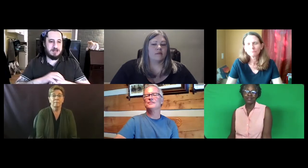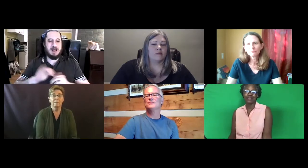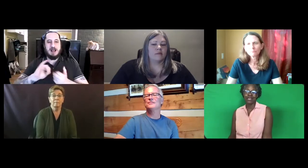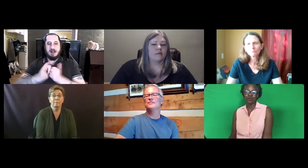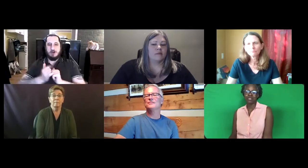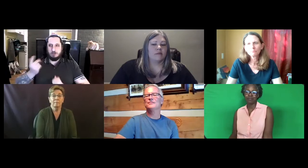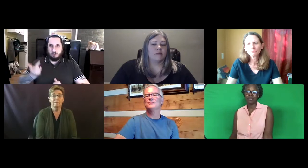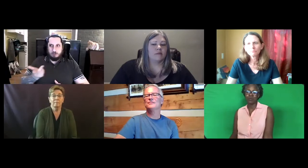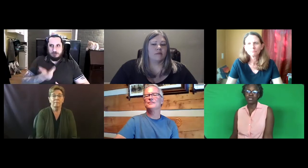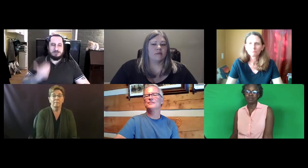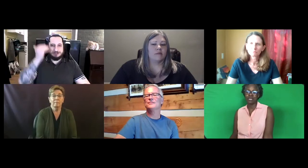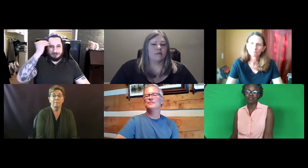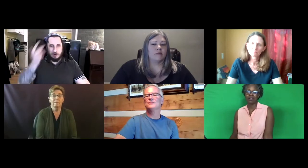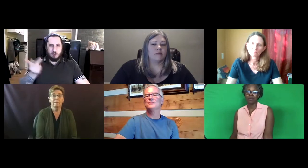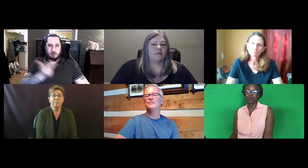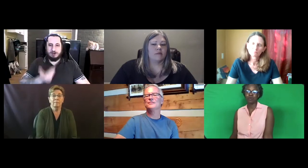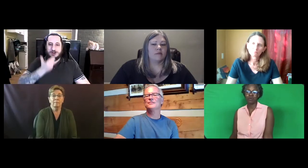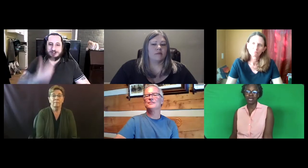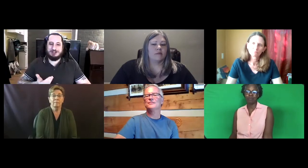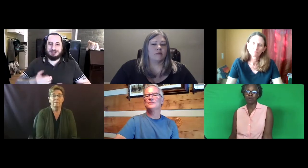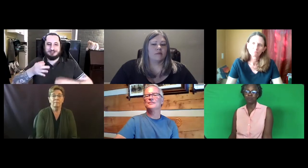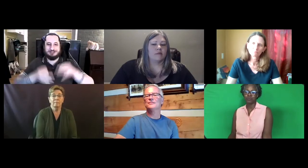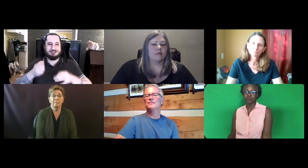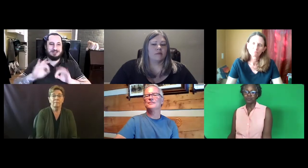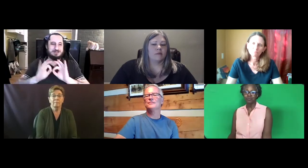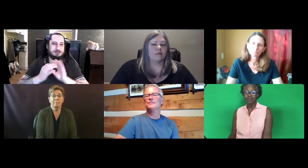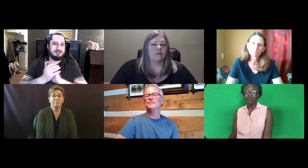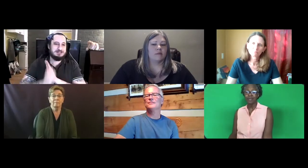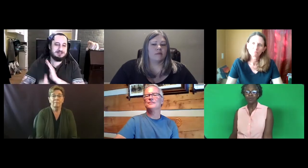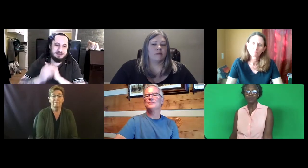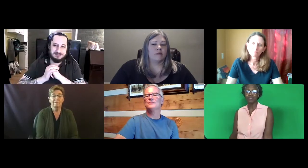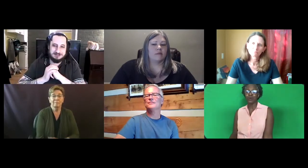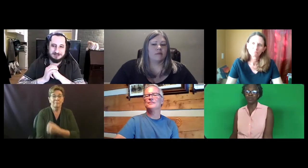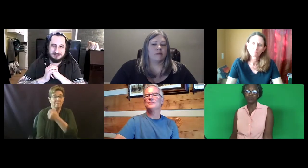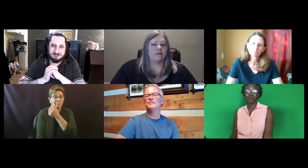the test would be something we can depend on, would be reliable, that we would know